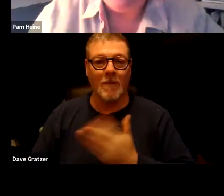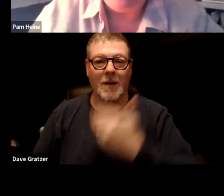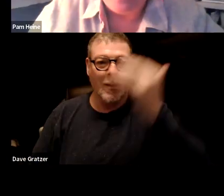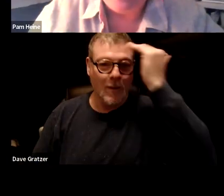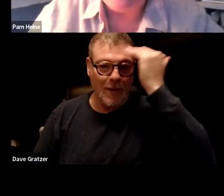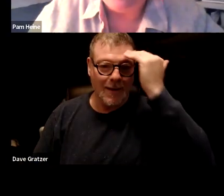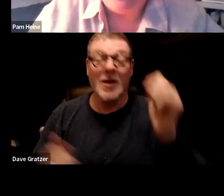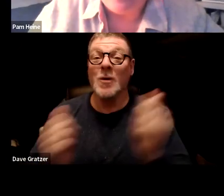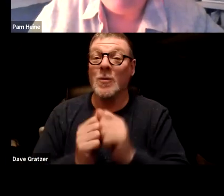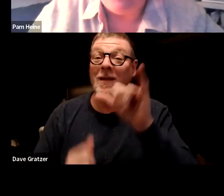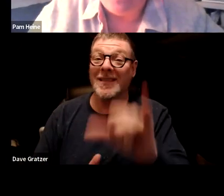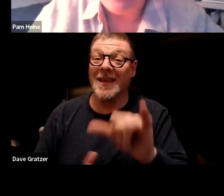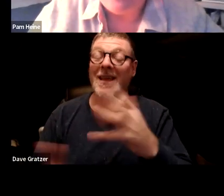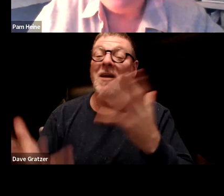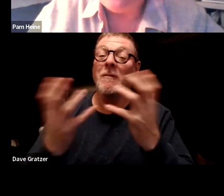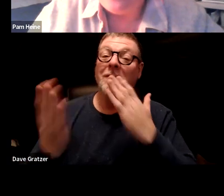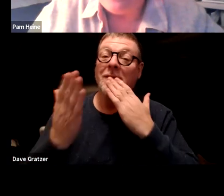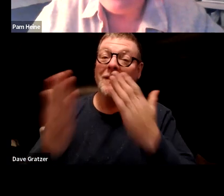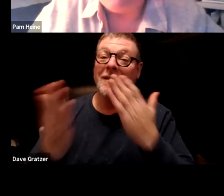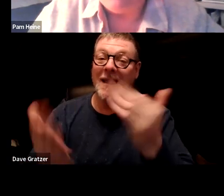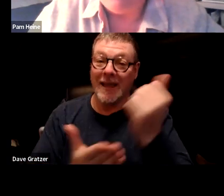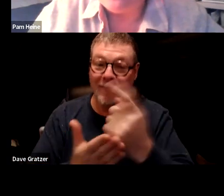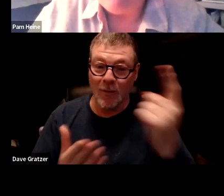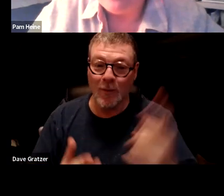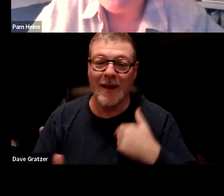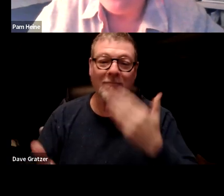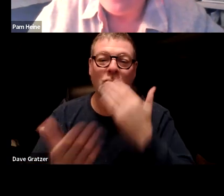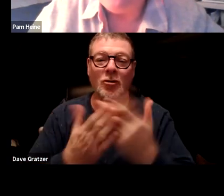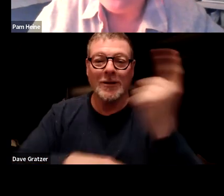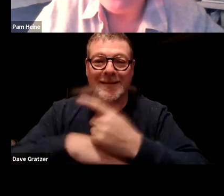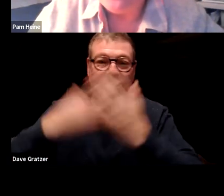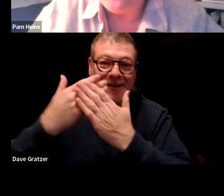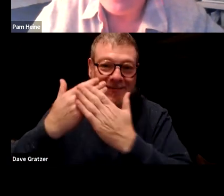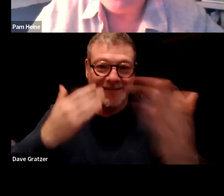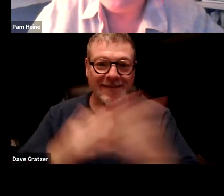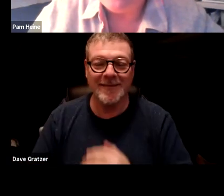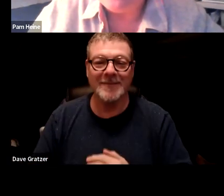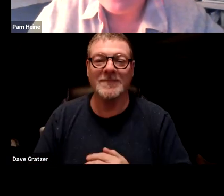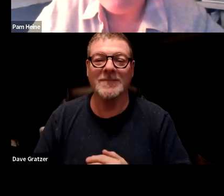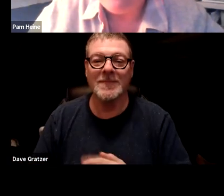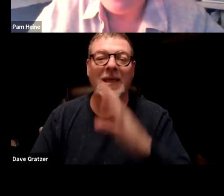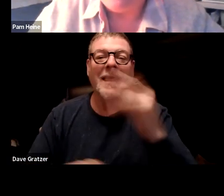So with that, I just want to thank everyone today. Have a great rest of your afternoon and stay safe